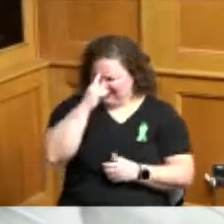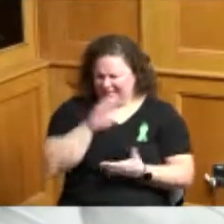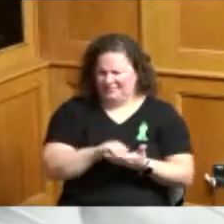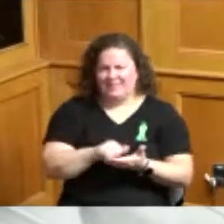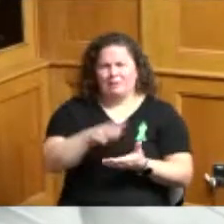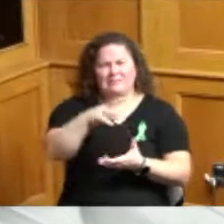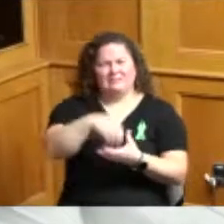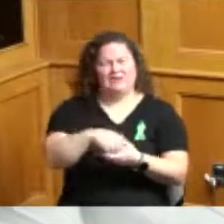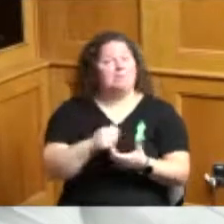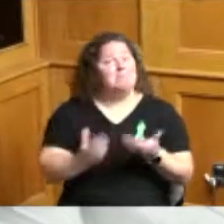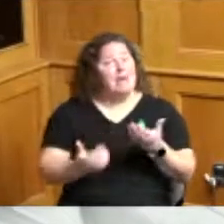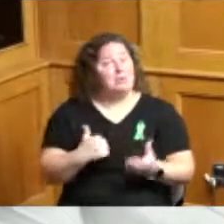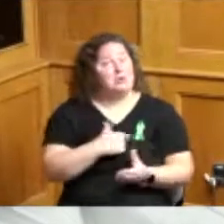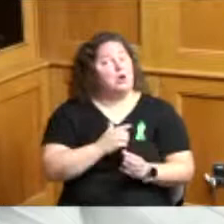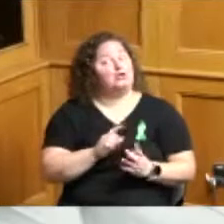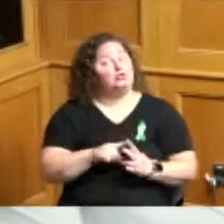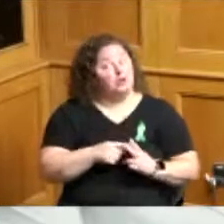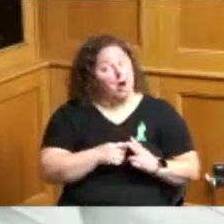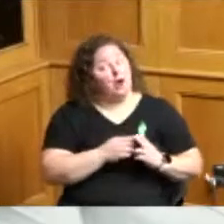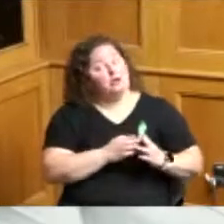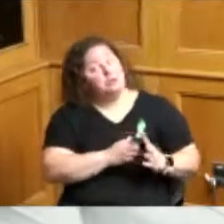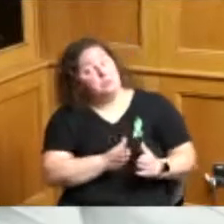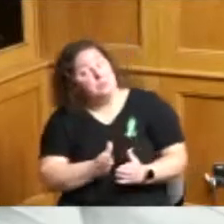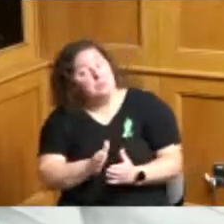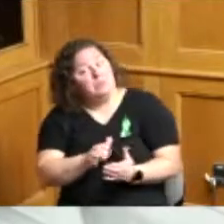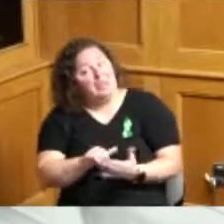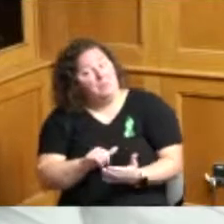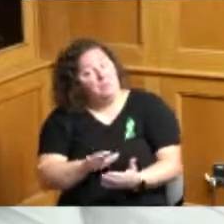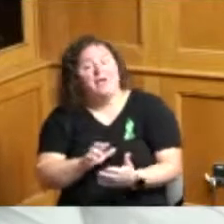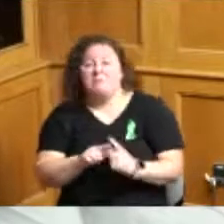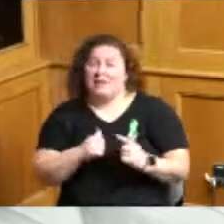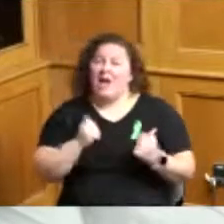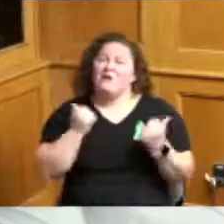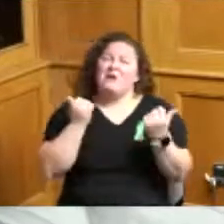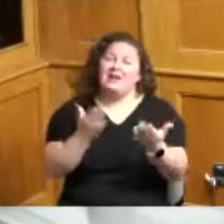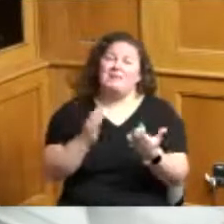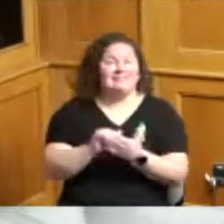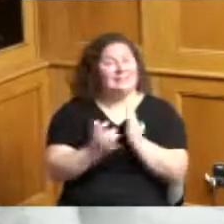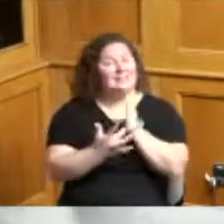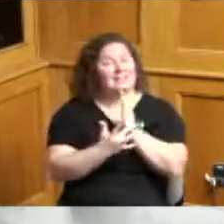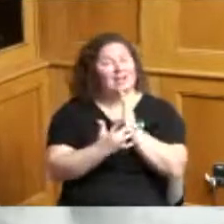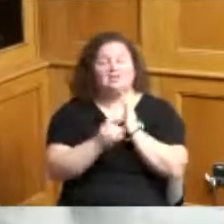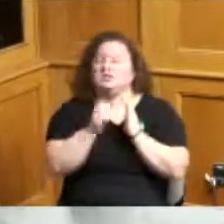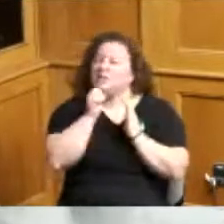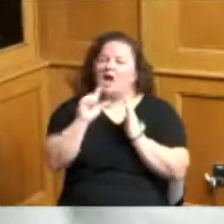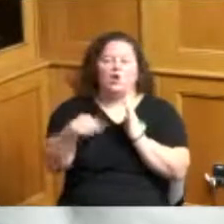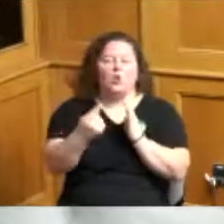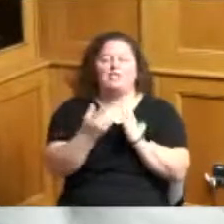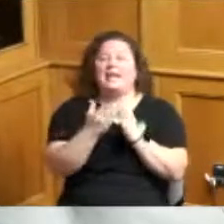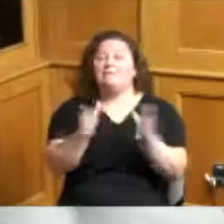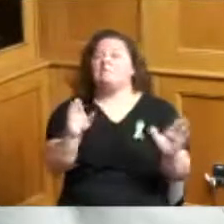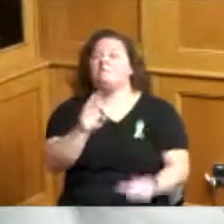that but I would recommend in that technology not just broadband but to look at oh how to all